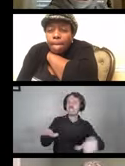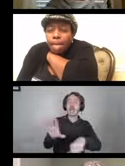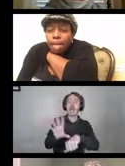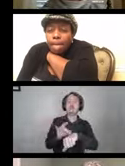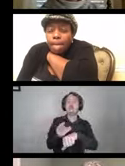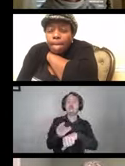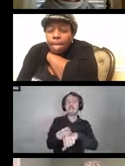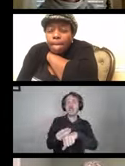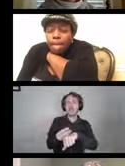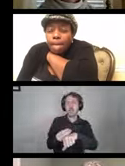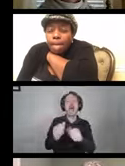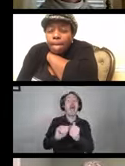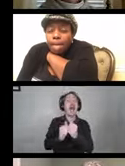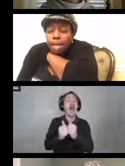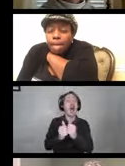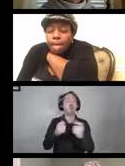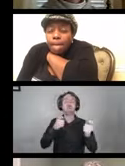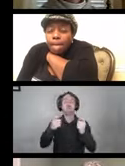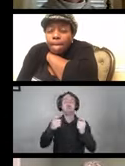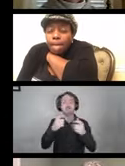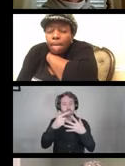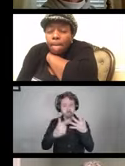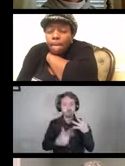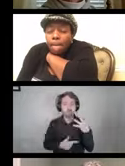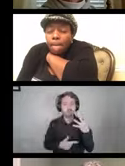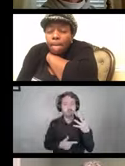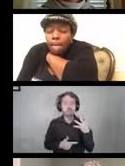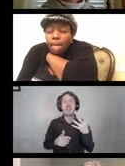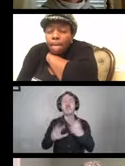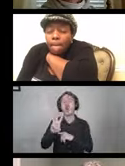and how to handle that waste.